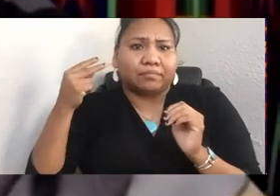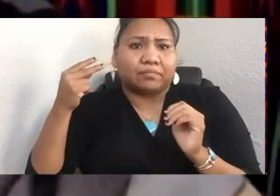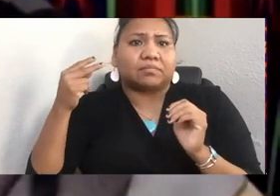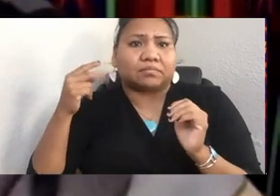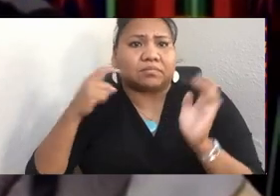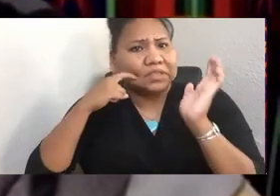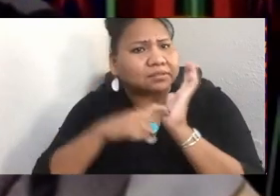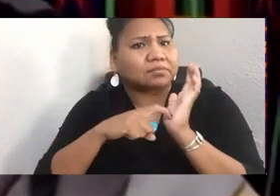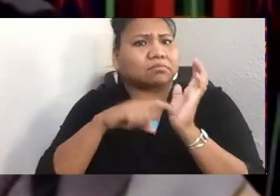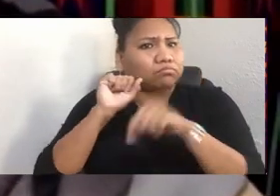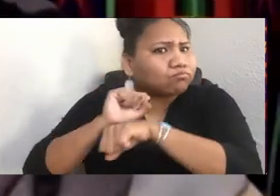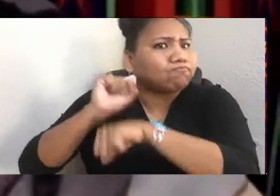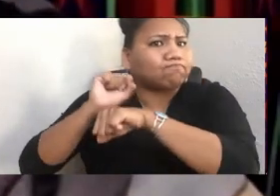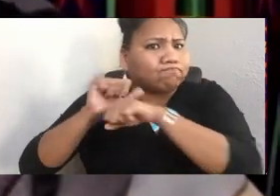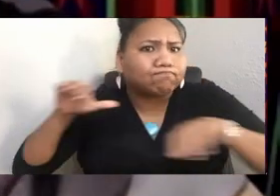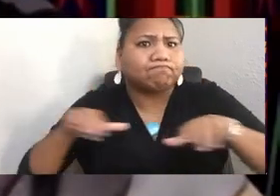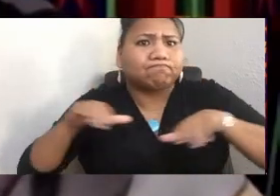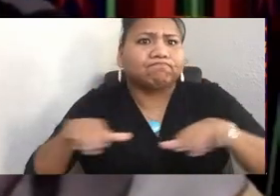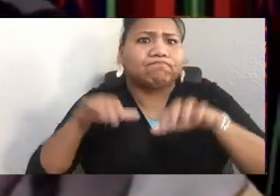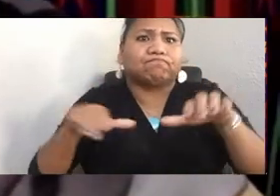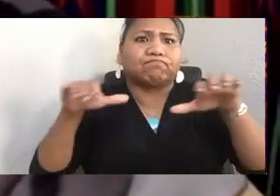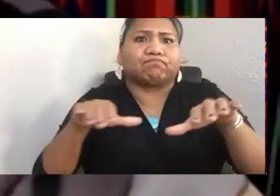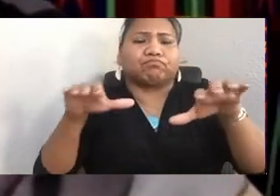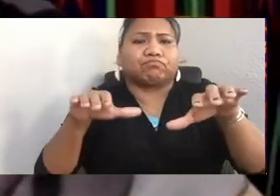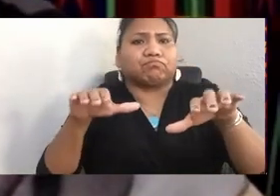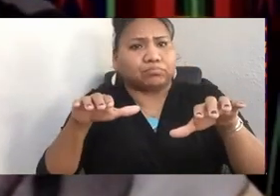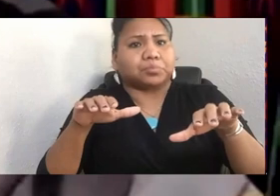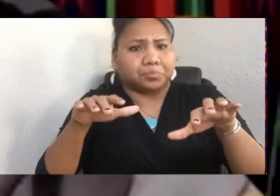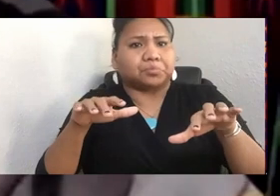that she has done throughout her life here.